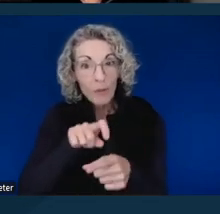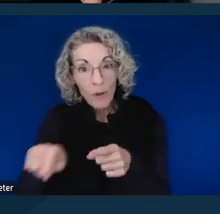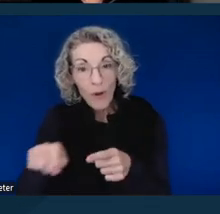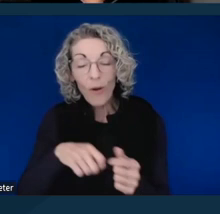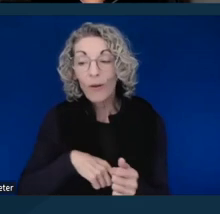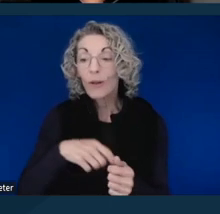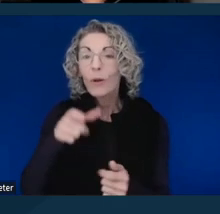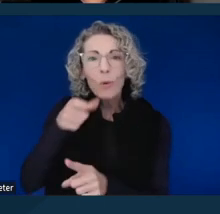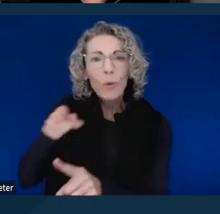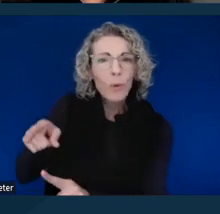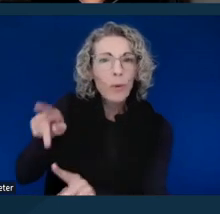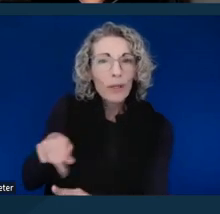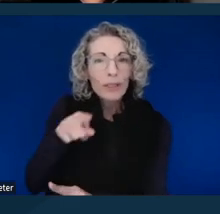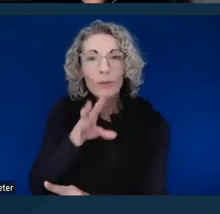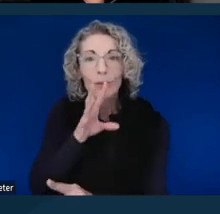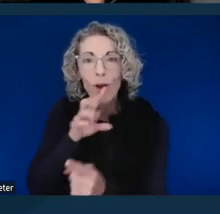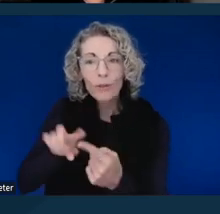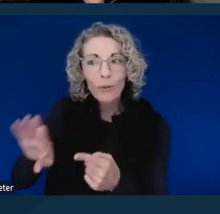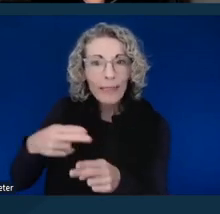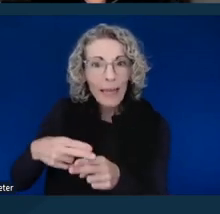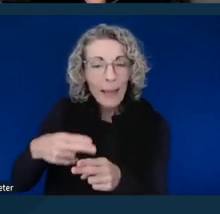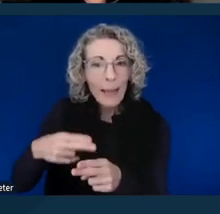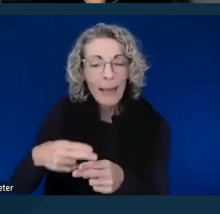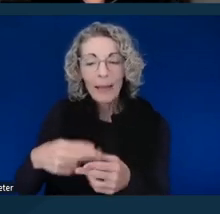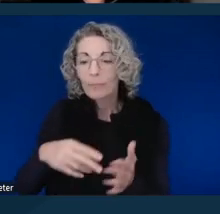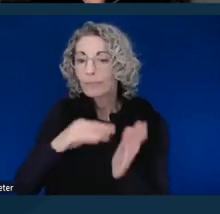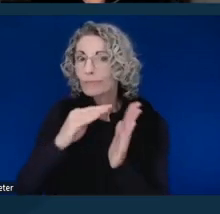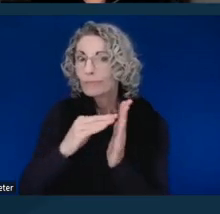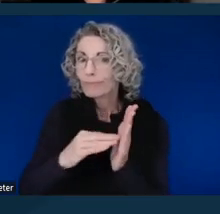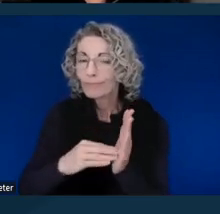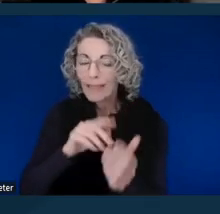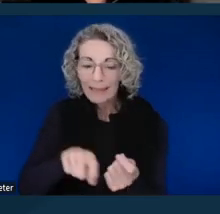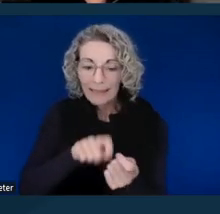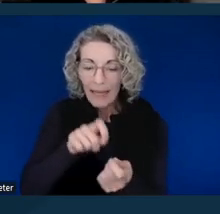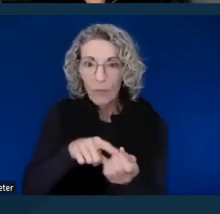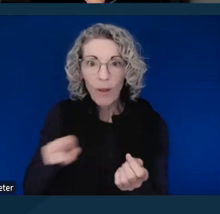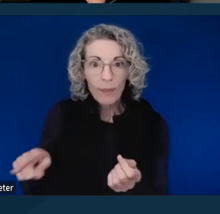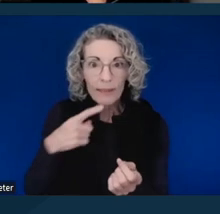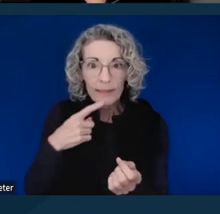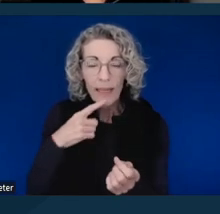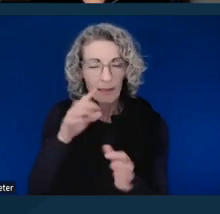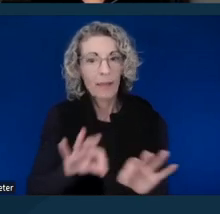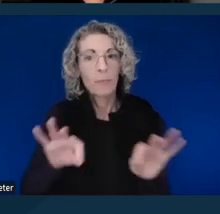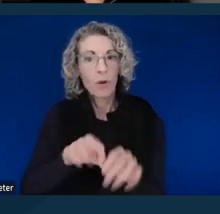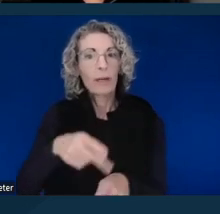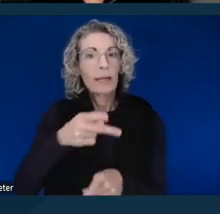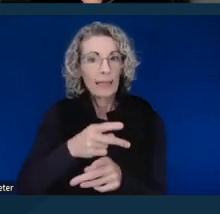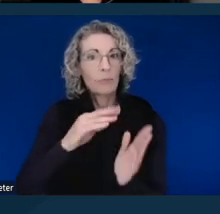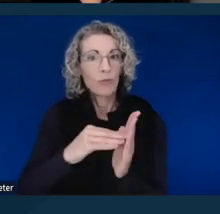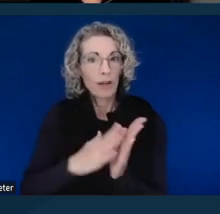write down exactly what was said, all of that. It's important to keep those records. And I'd say that if you're able to,